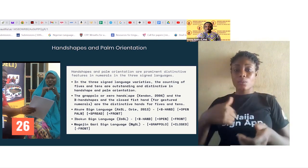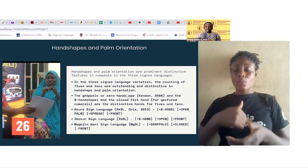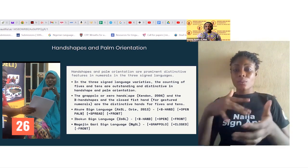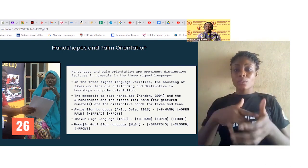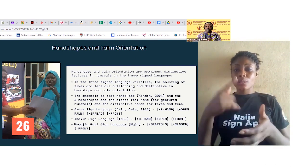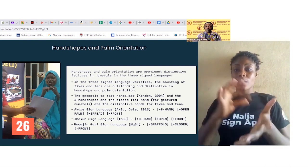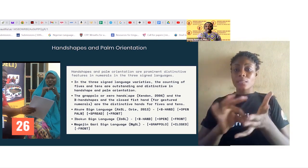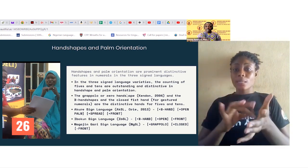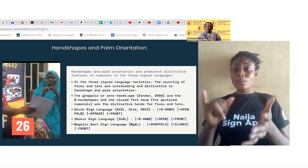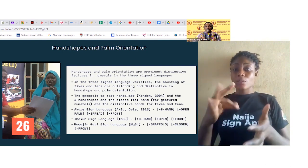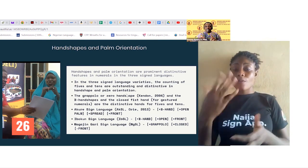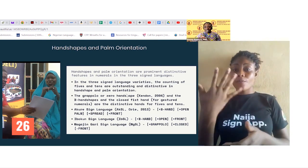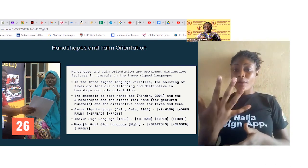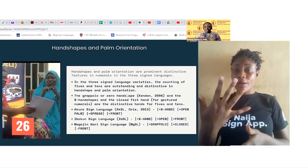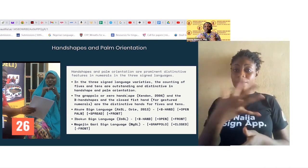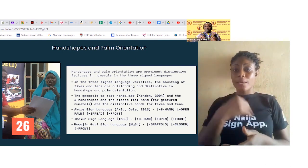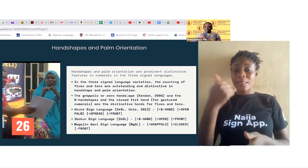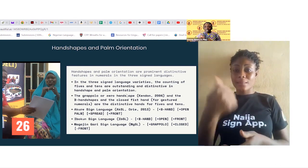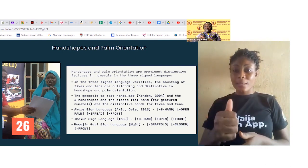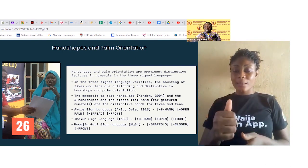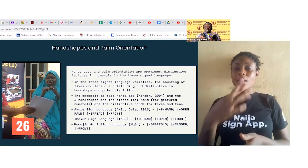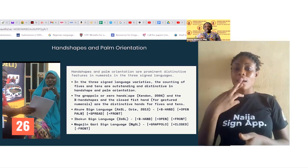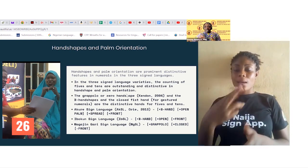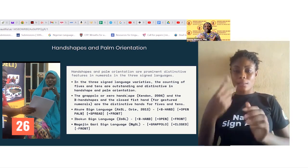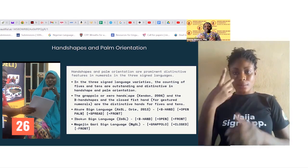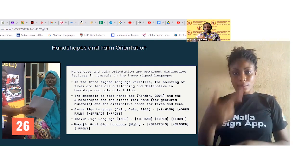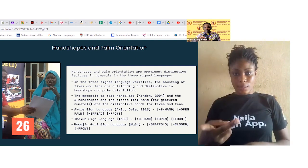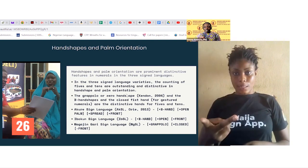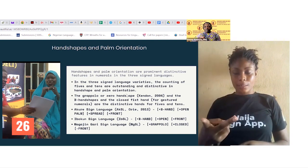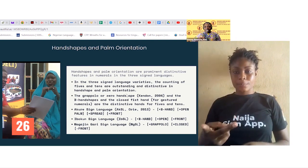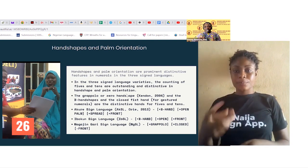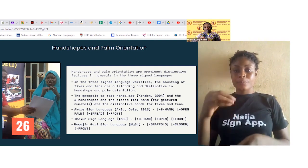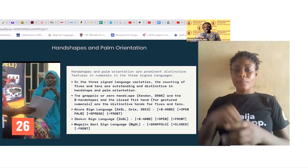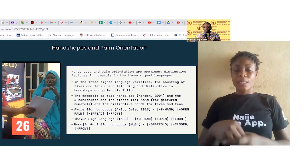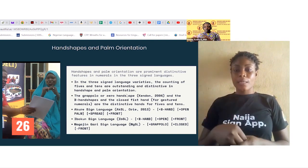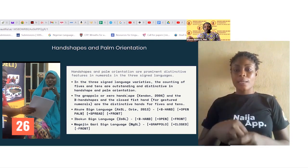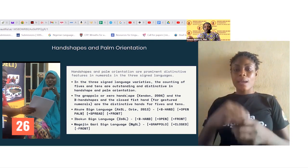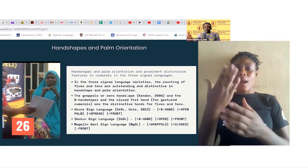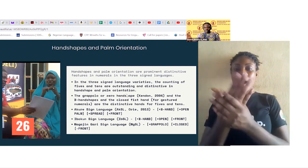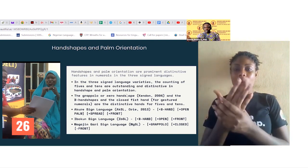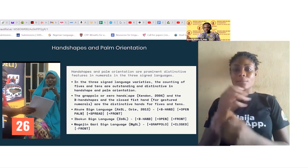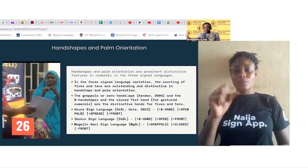the counting of fives and tens are outstanding and distinctive in handshapes and palm orientation